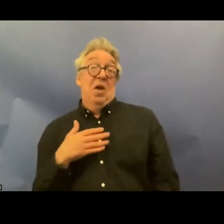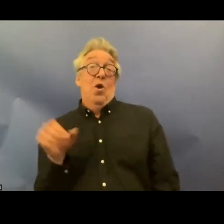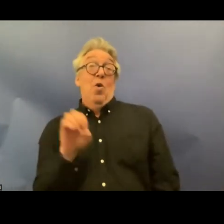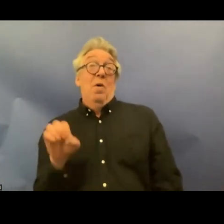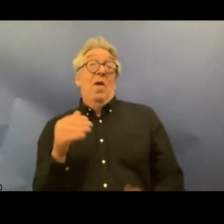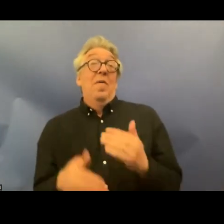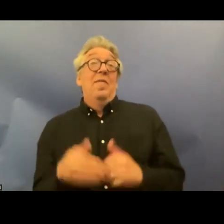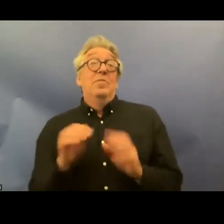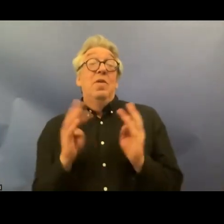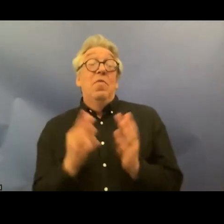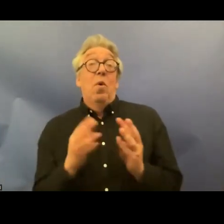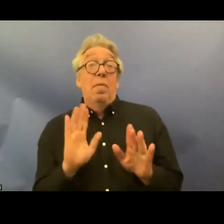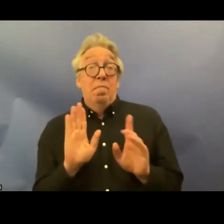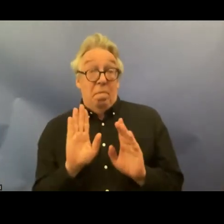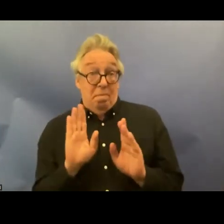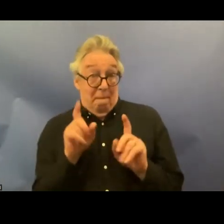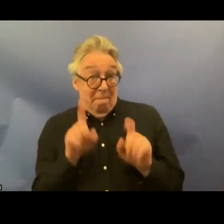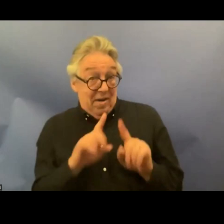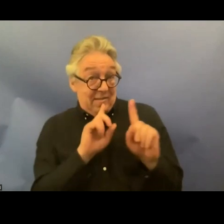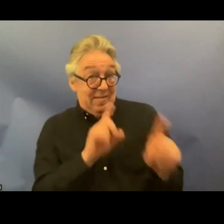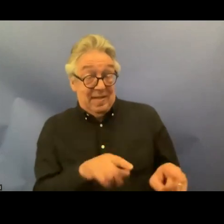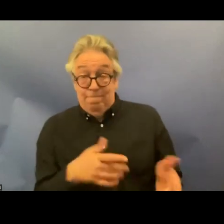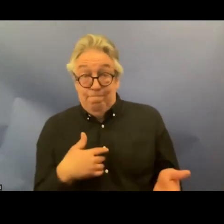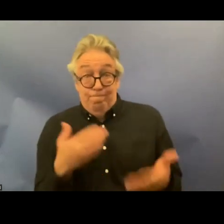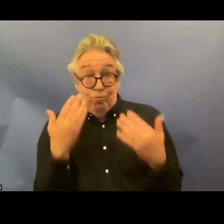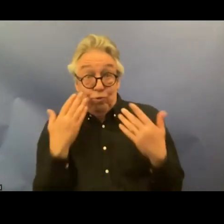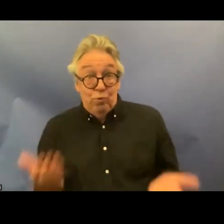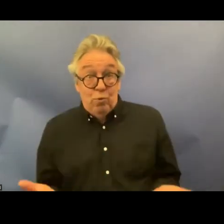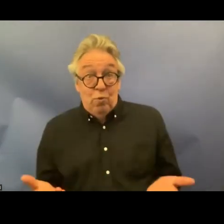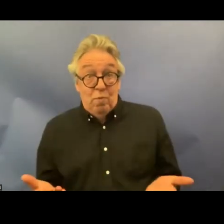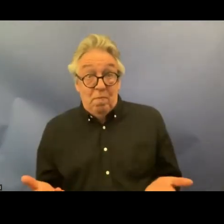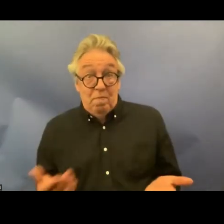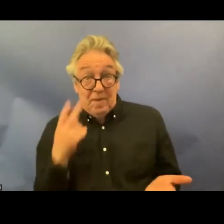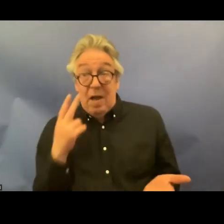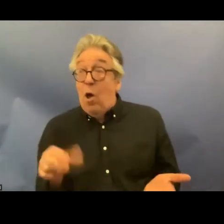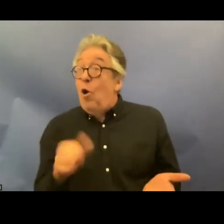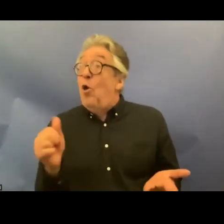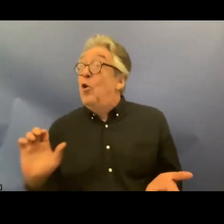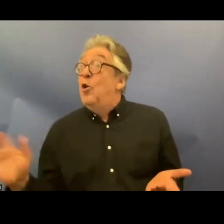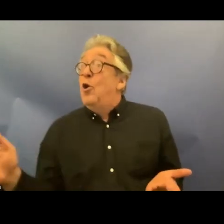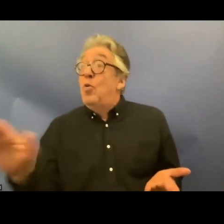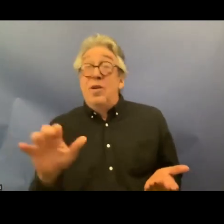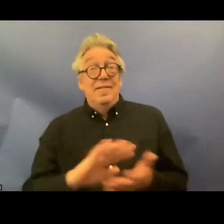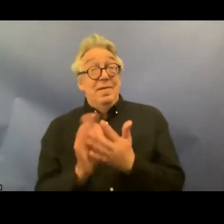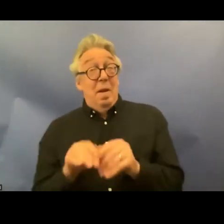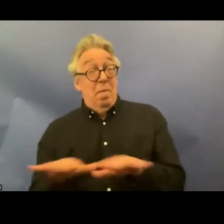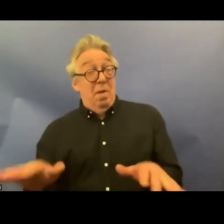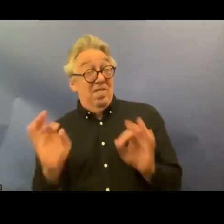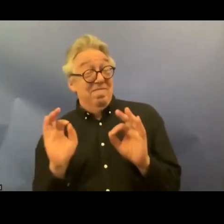information on this and when we looked we could see that it hasn't really been happening in other countries it hasn't been happening on a wide scale So today